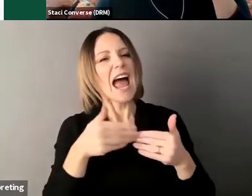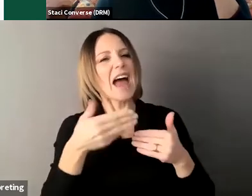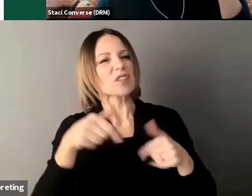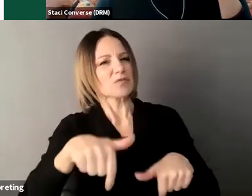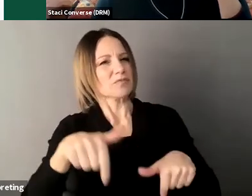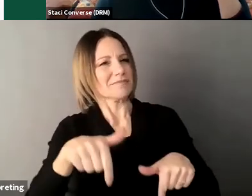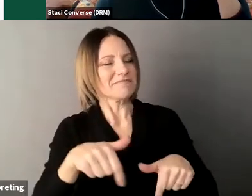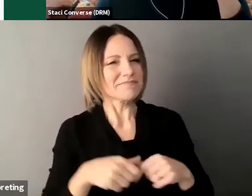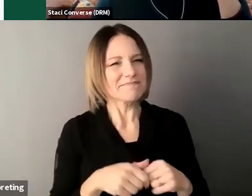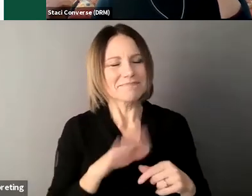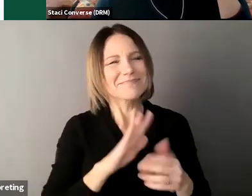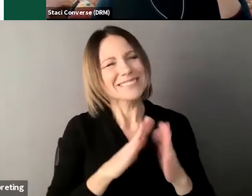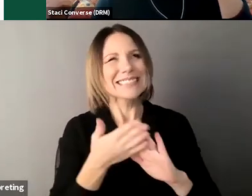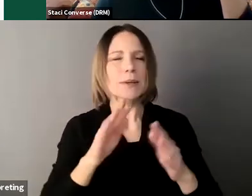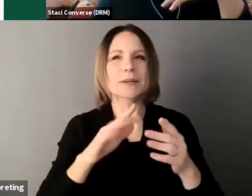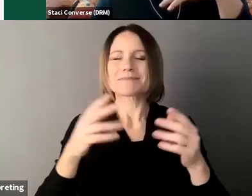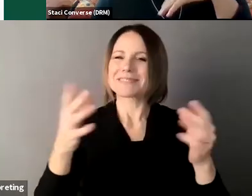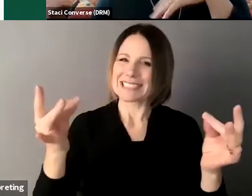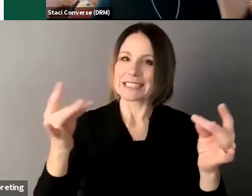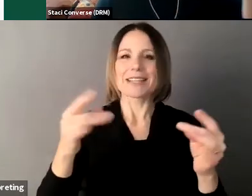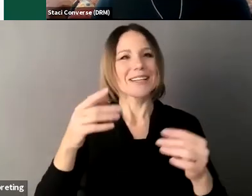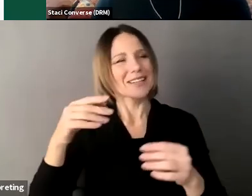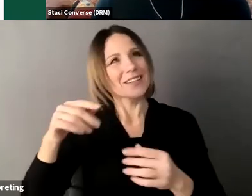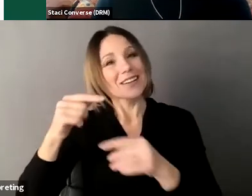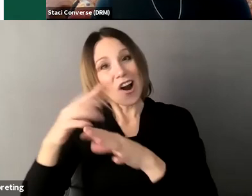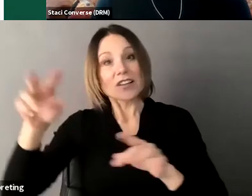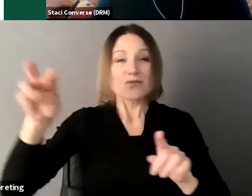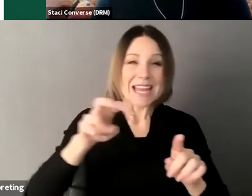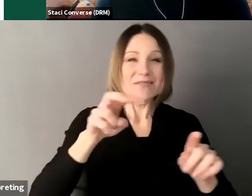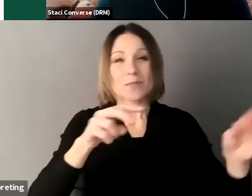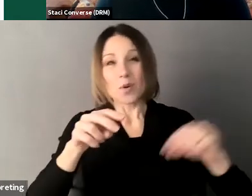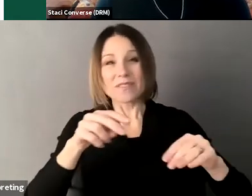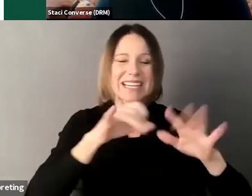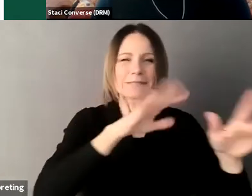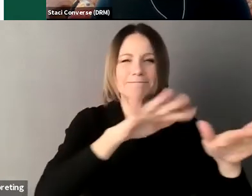complicated with the transfer of guardianship but I will say that anyone can use supported